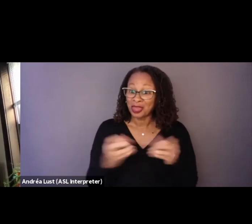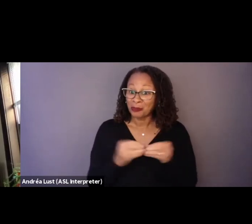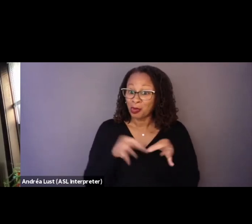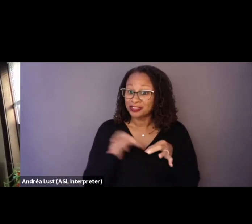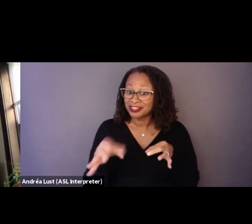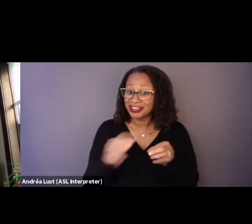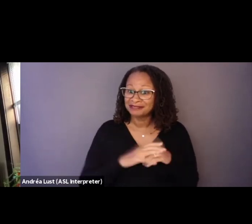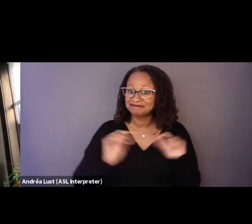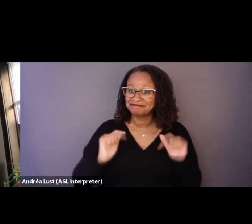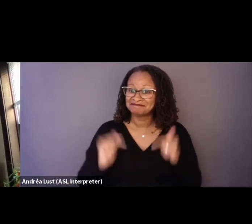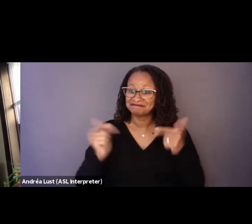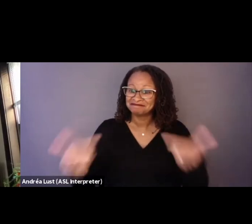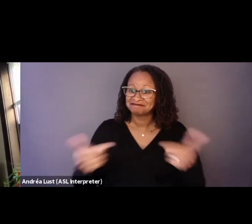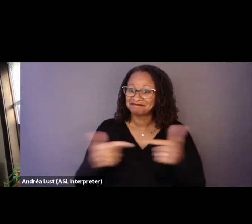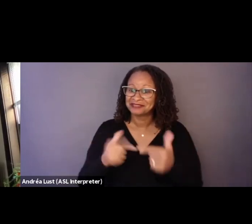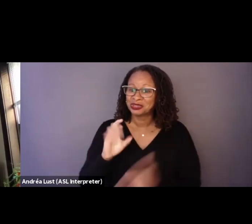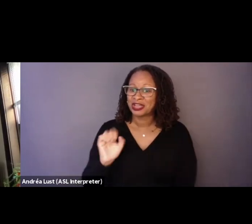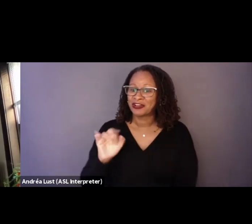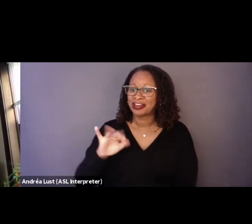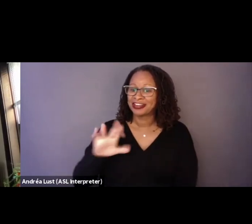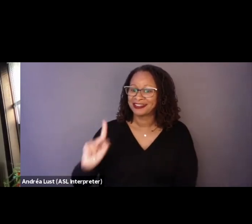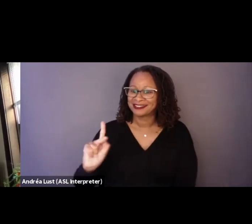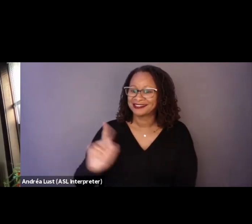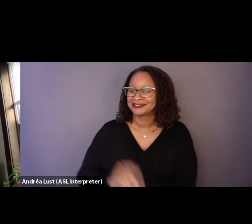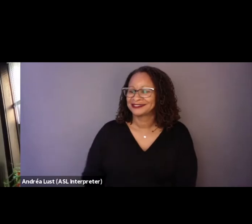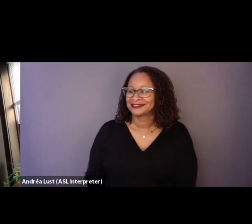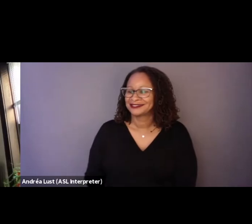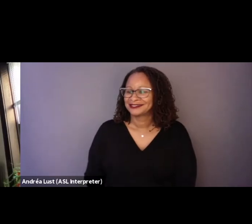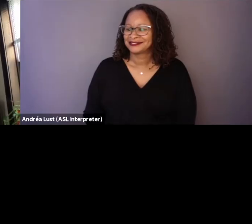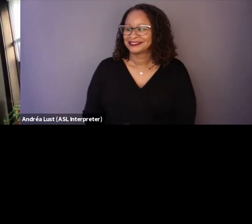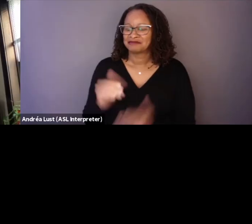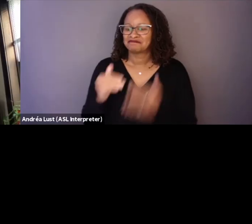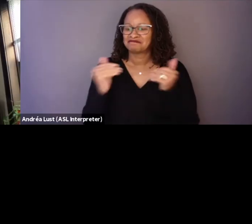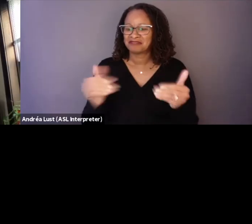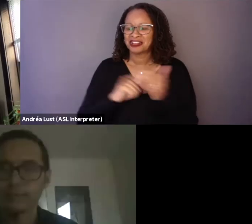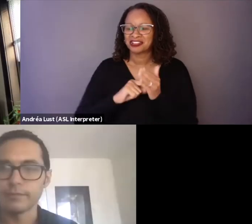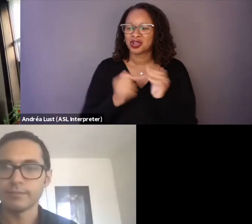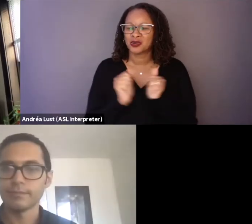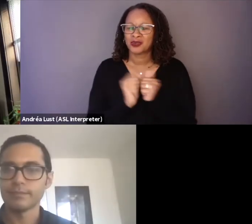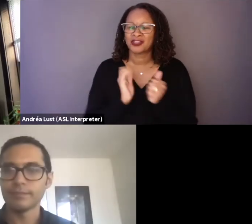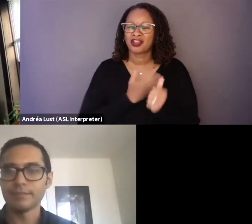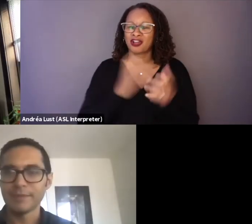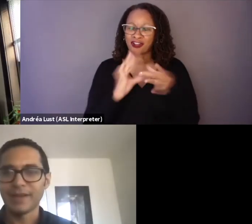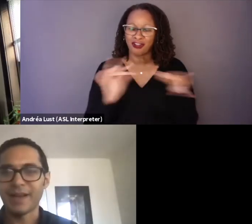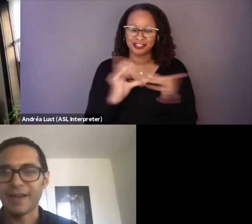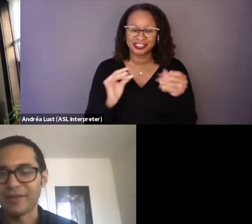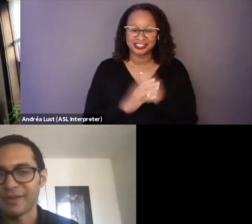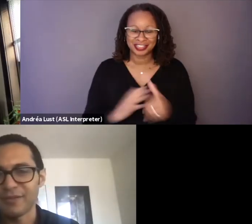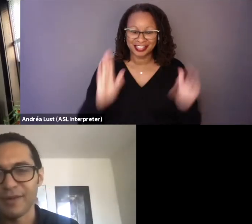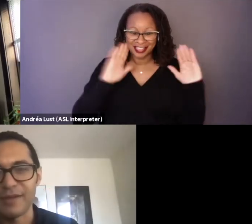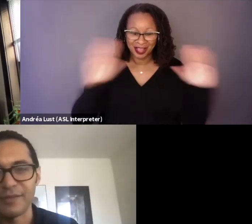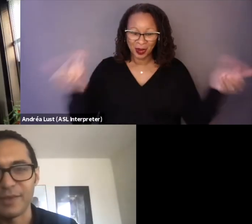I'm gonna hand things over to Eric to get us started with our conversation. Welcome Eric. Hi, thank you for having me.